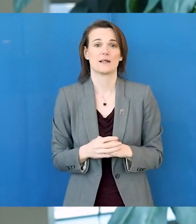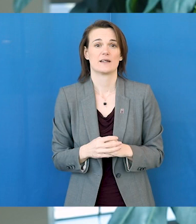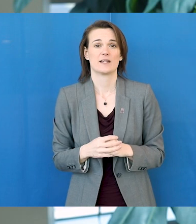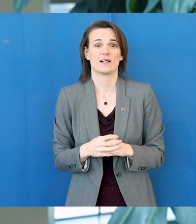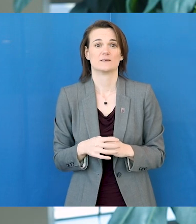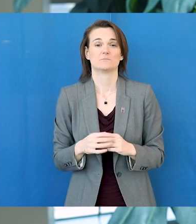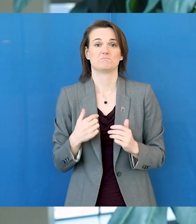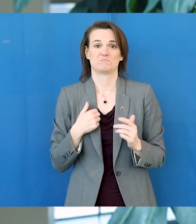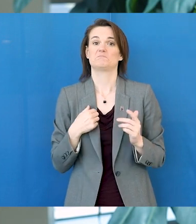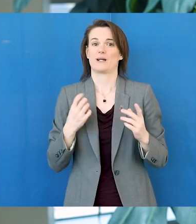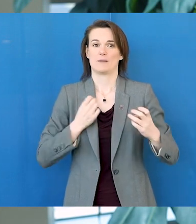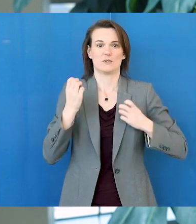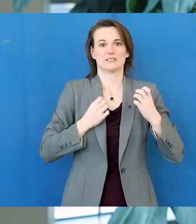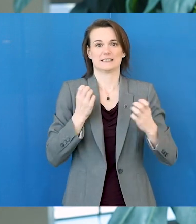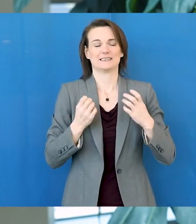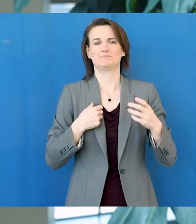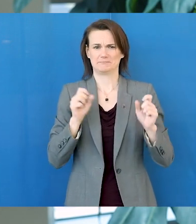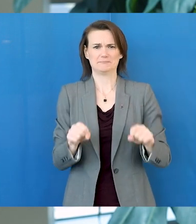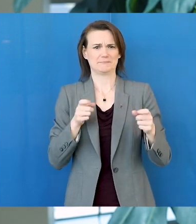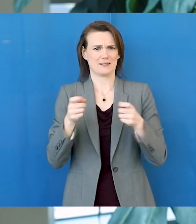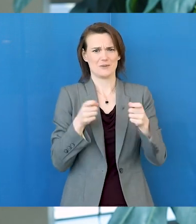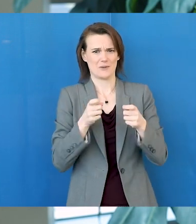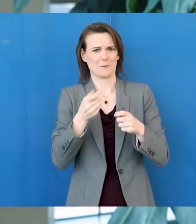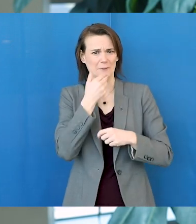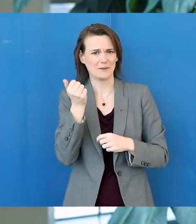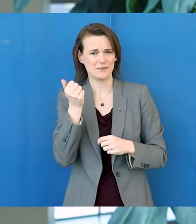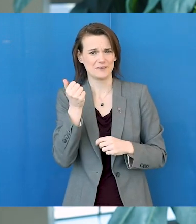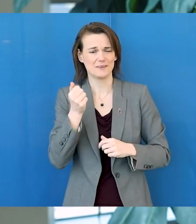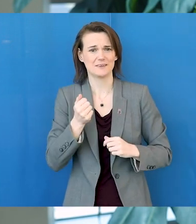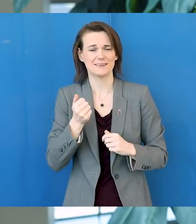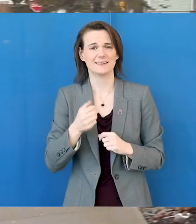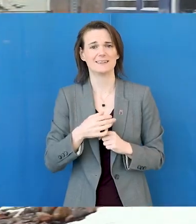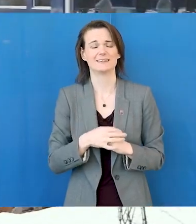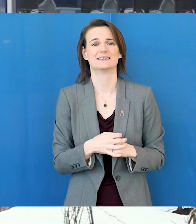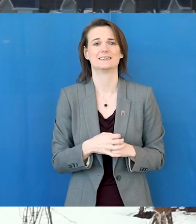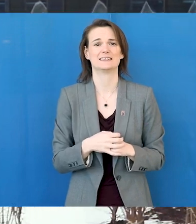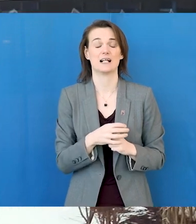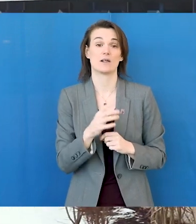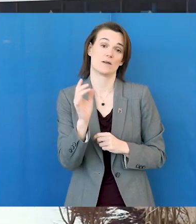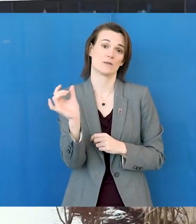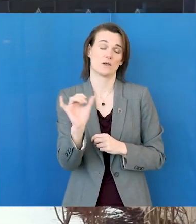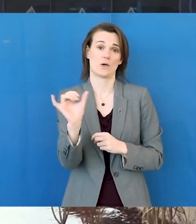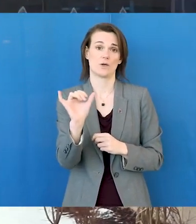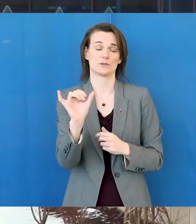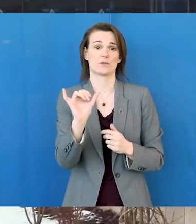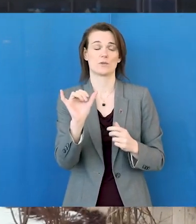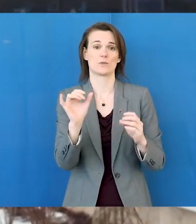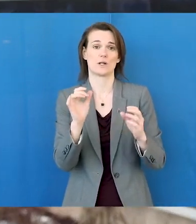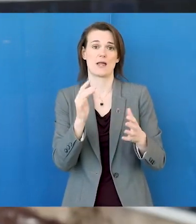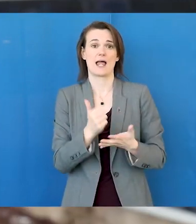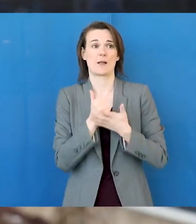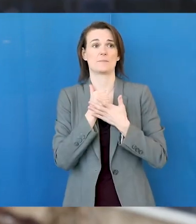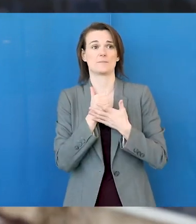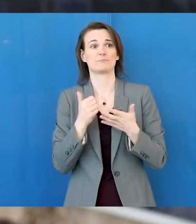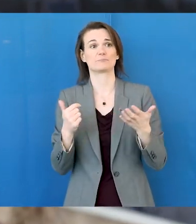that I'm able to control my emotions a little bit more. I find that it actually helped with